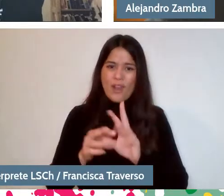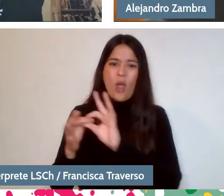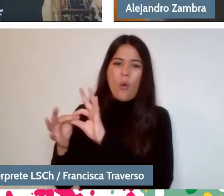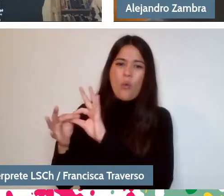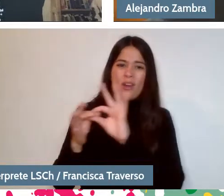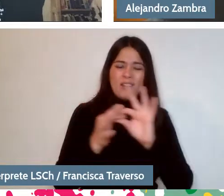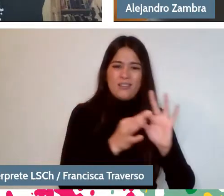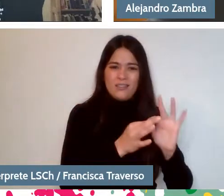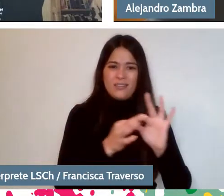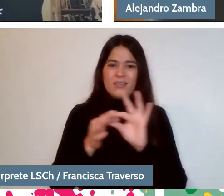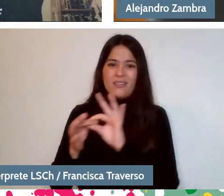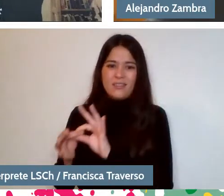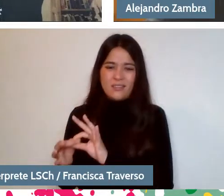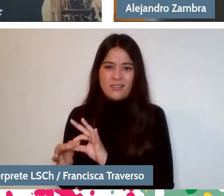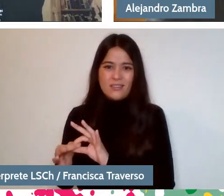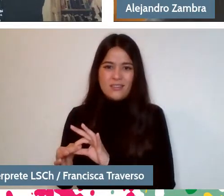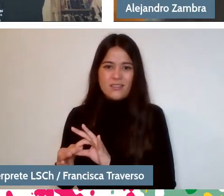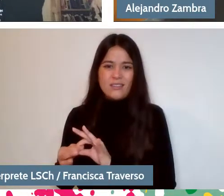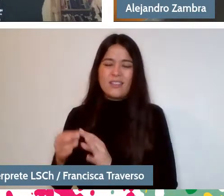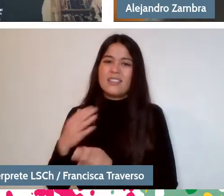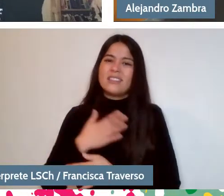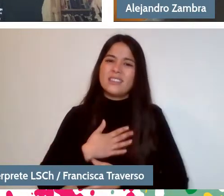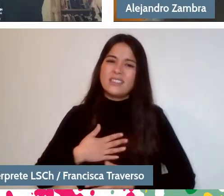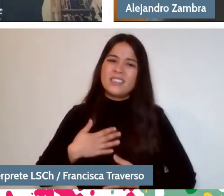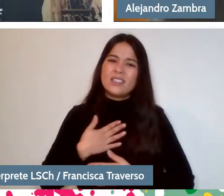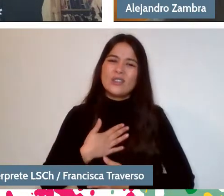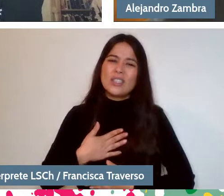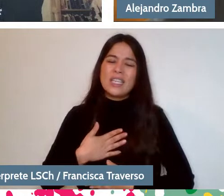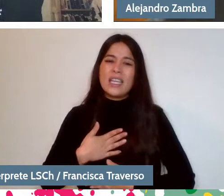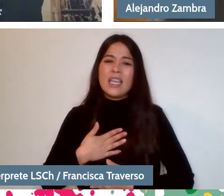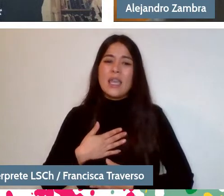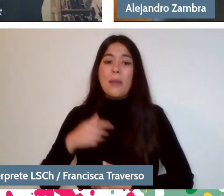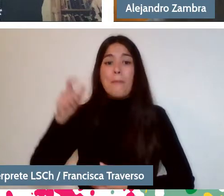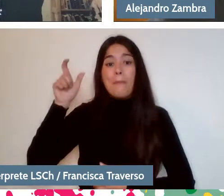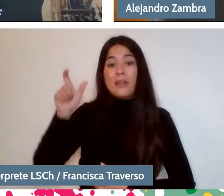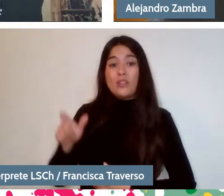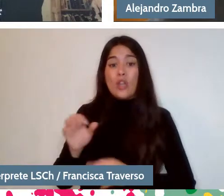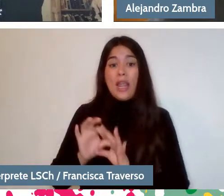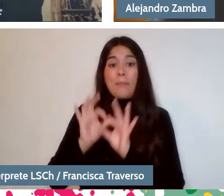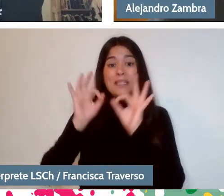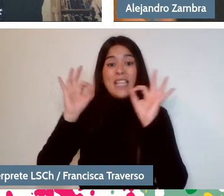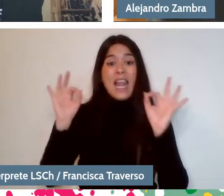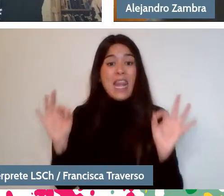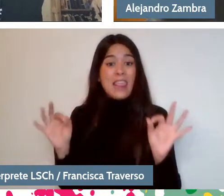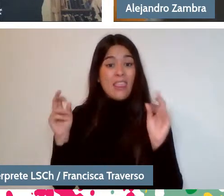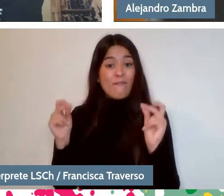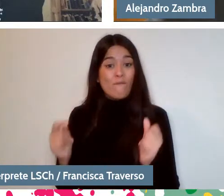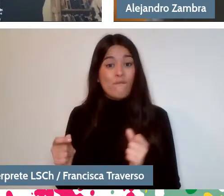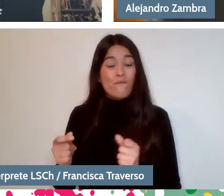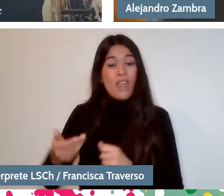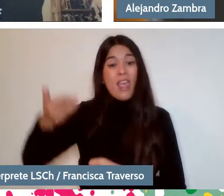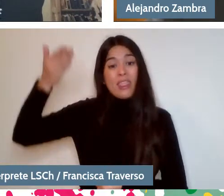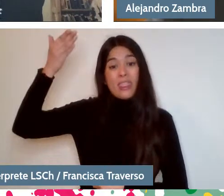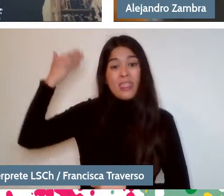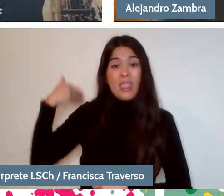I mean, I feel that, I don't know, a specialist in the Spanish Golden Age has to know how to write sonnets.